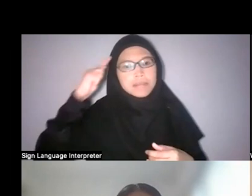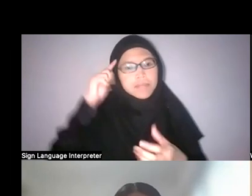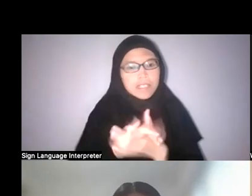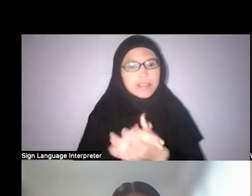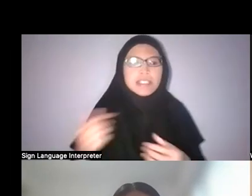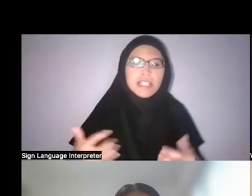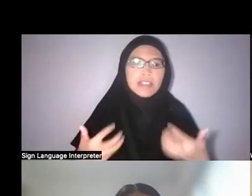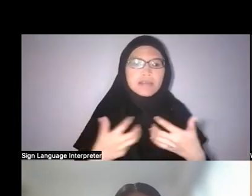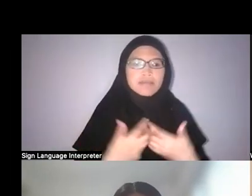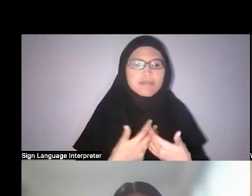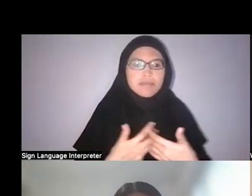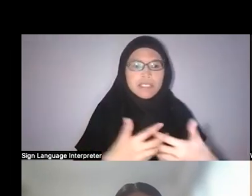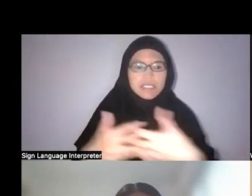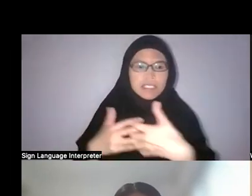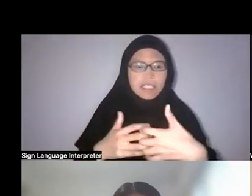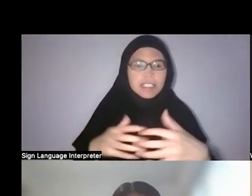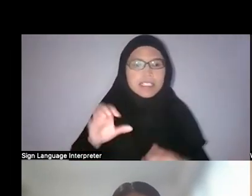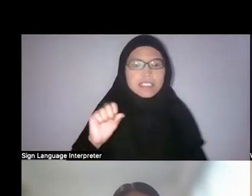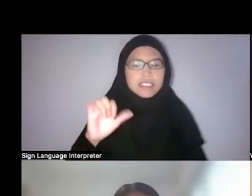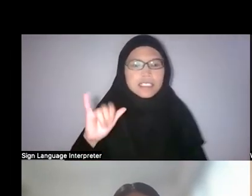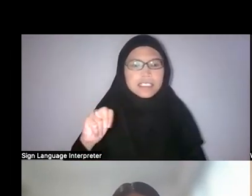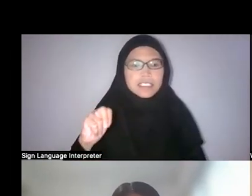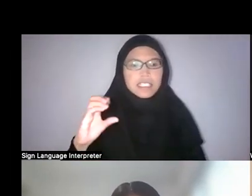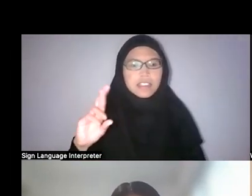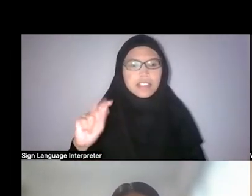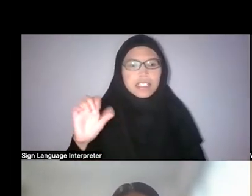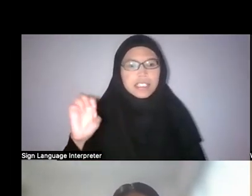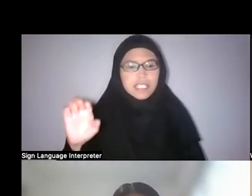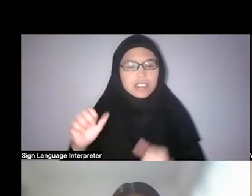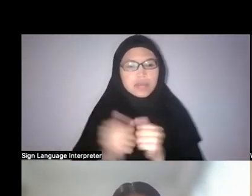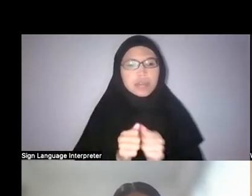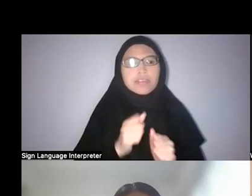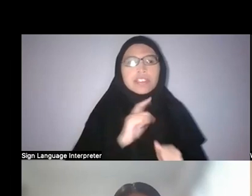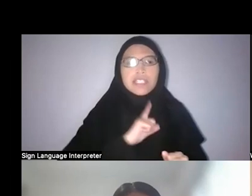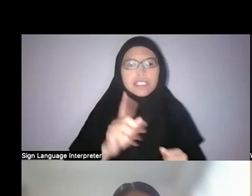when I was doing this research, it subsequently led me to look at animism in South-east Asia.